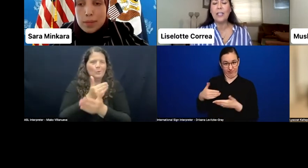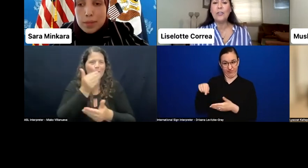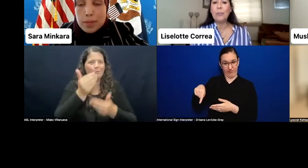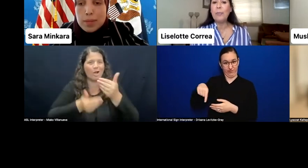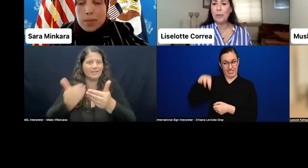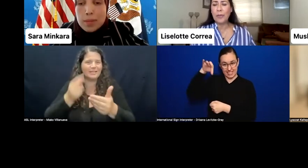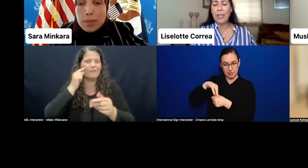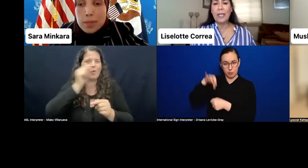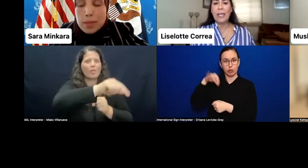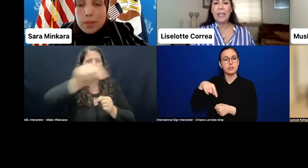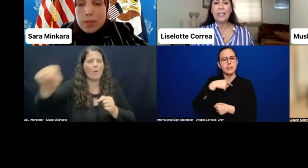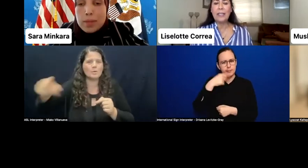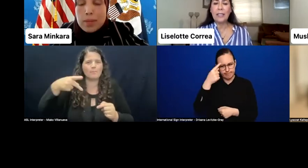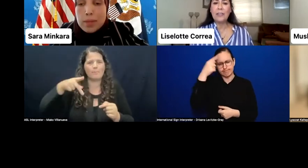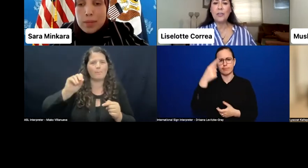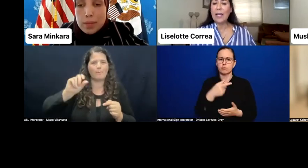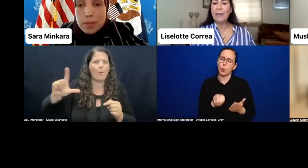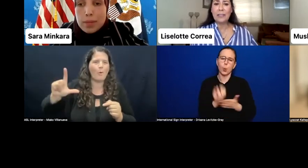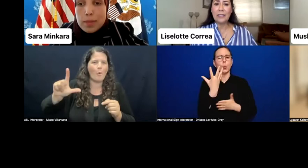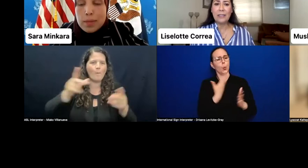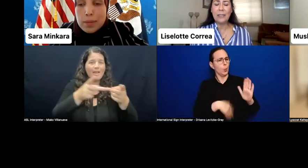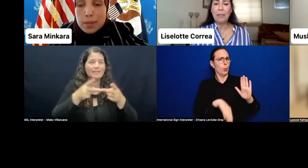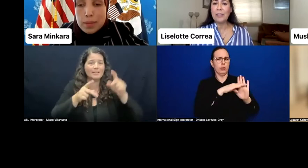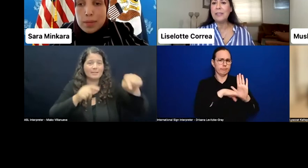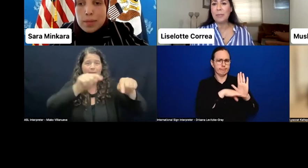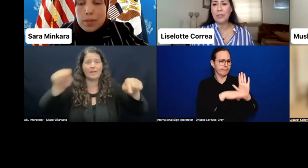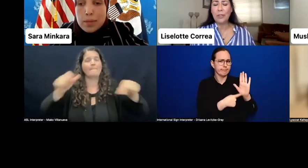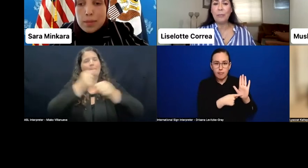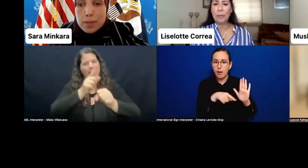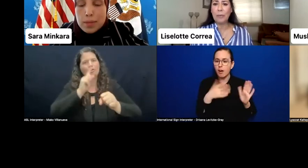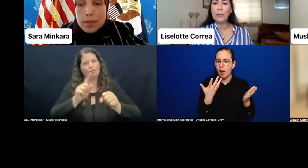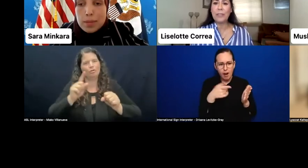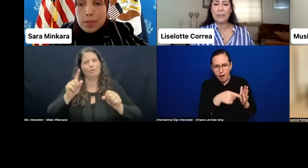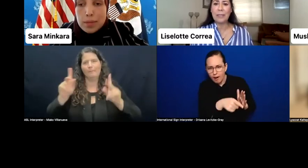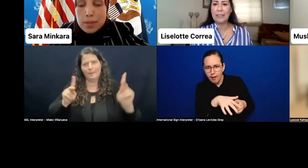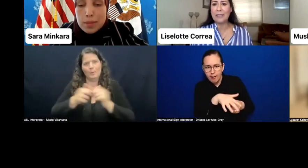to improve and to guarantee the participation of people with disabilities.